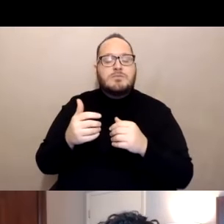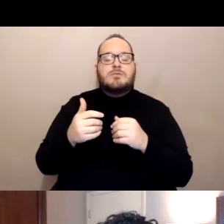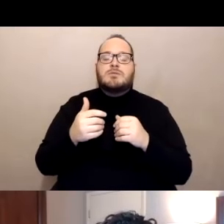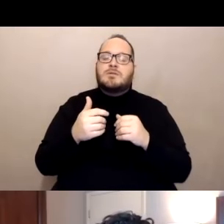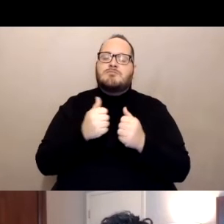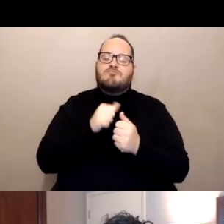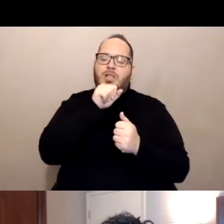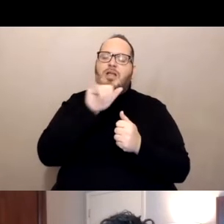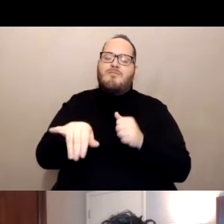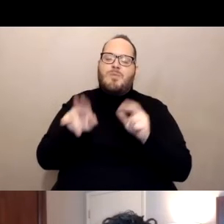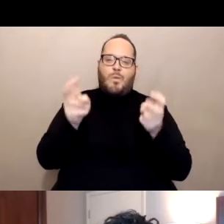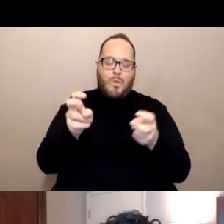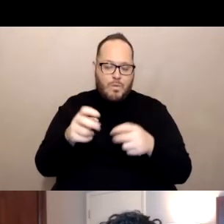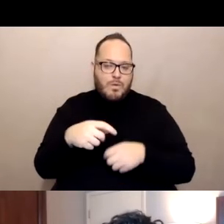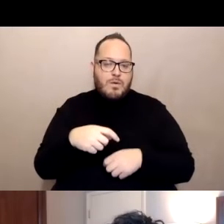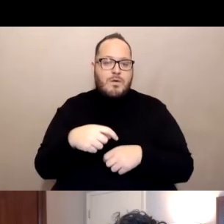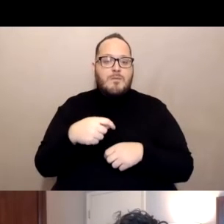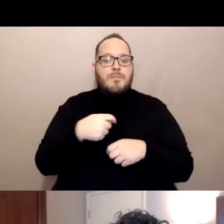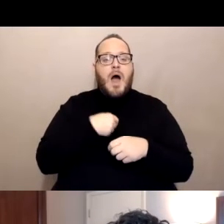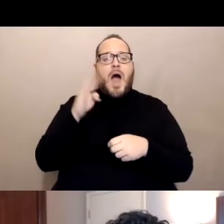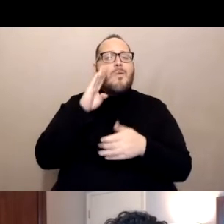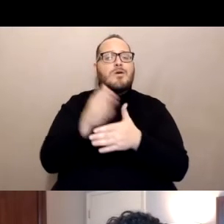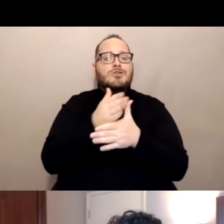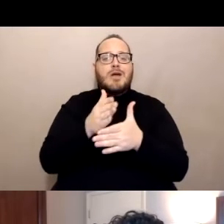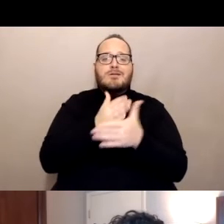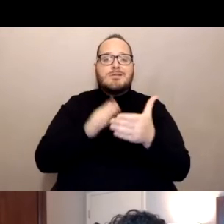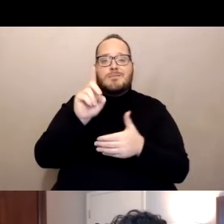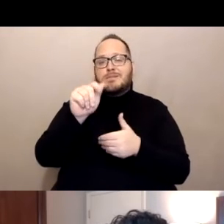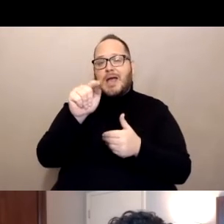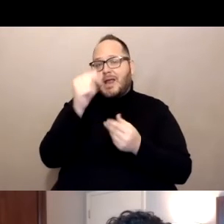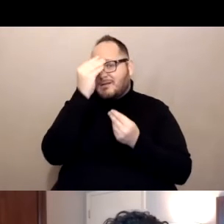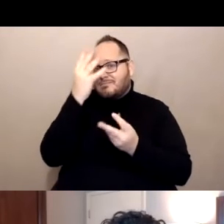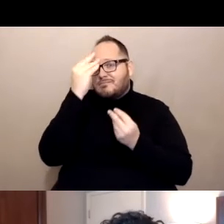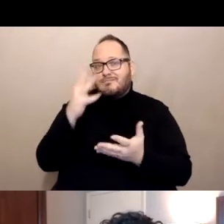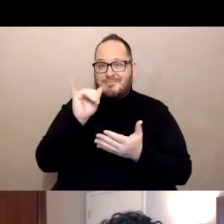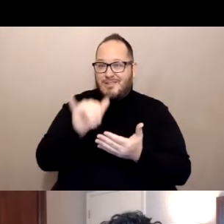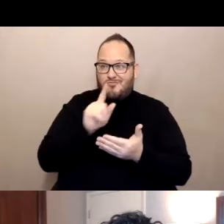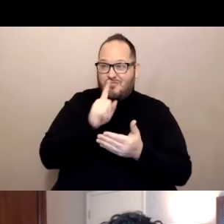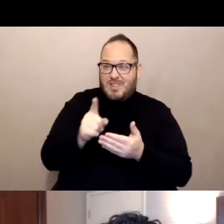is recent data as of late last week. So as of late last week in California